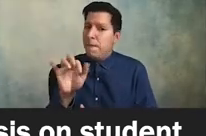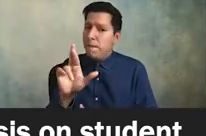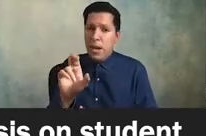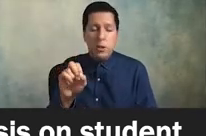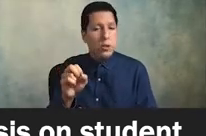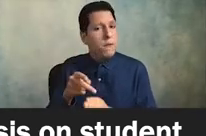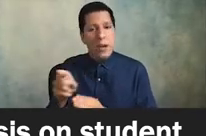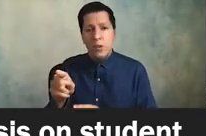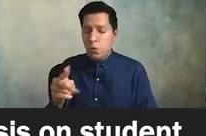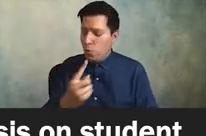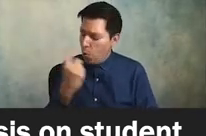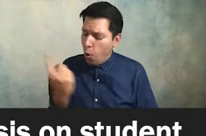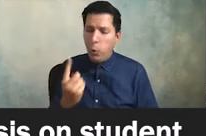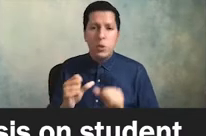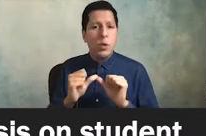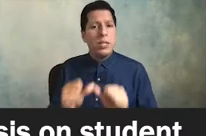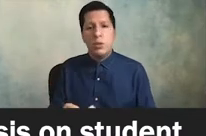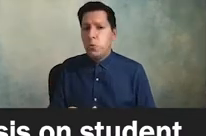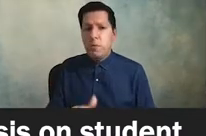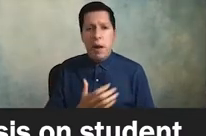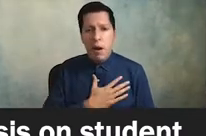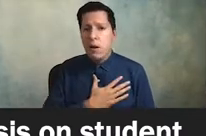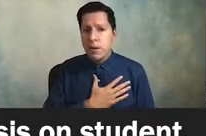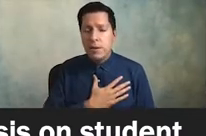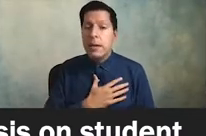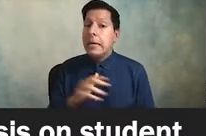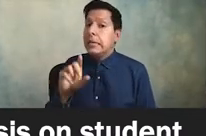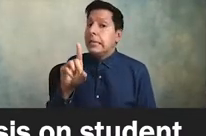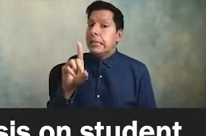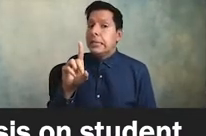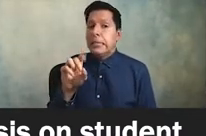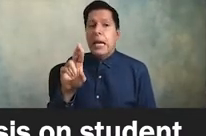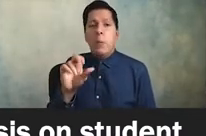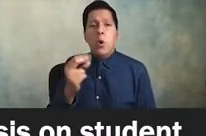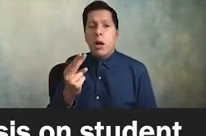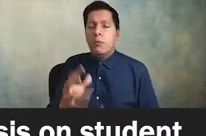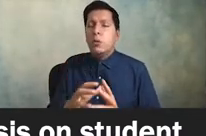affairs professional at heart always debra i have so much respect for the work that you and